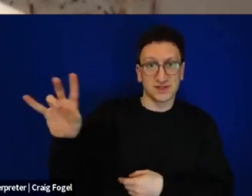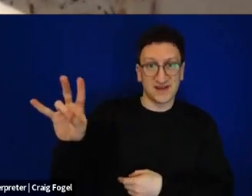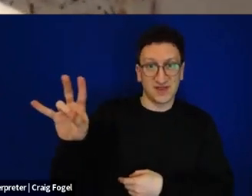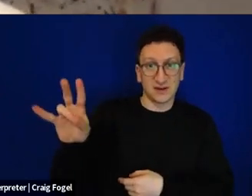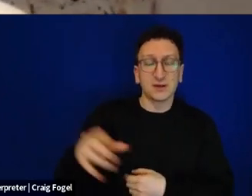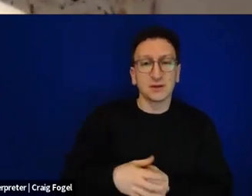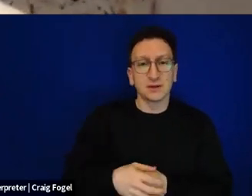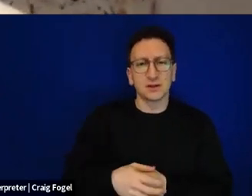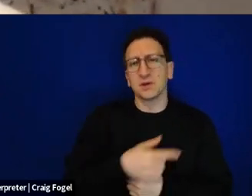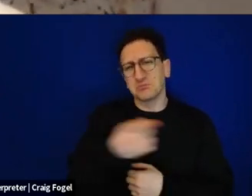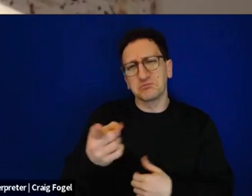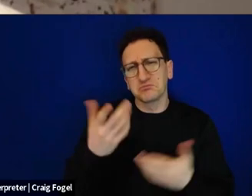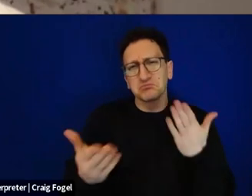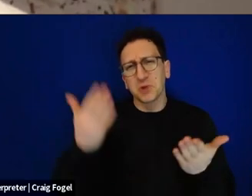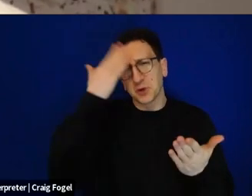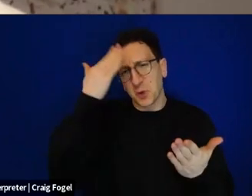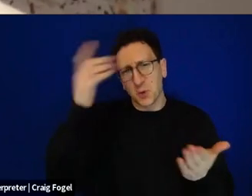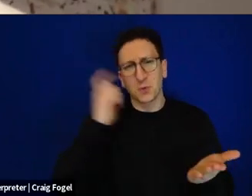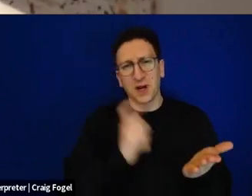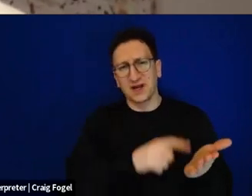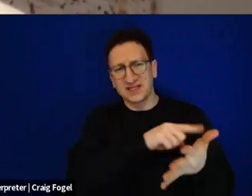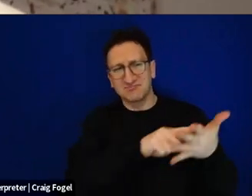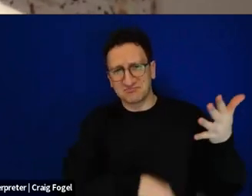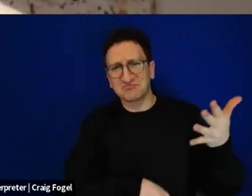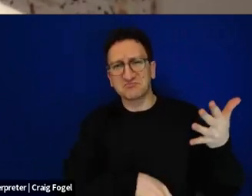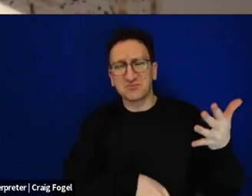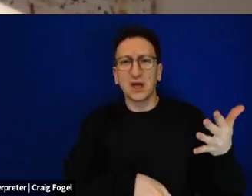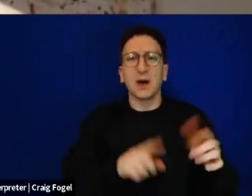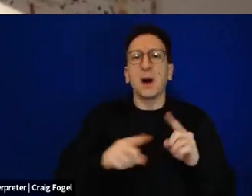of you know, and has some chidushim. And I'll also say that just yesterday,